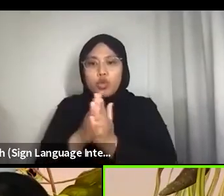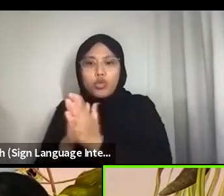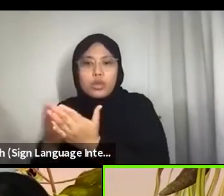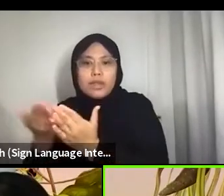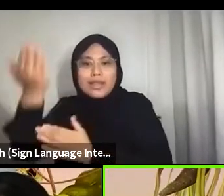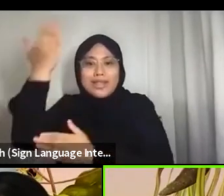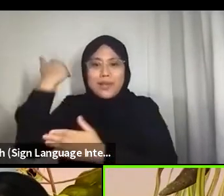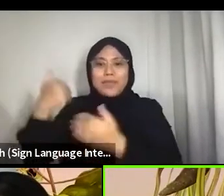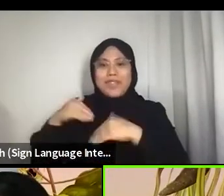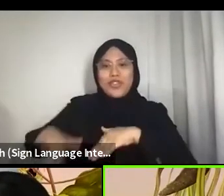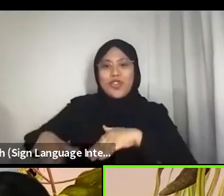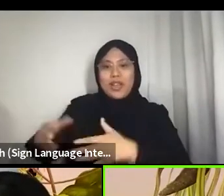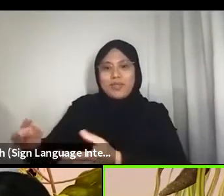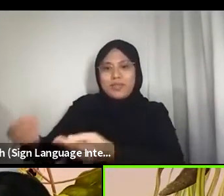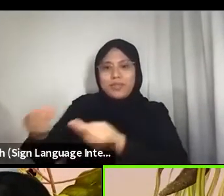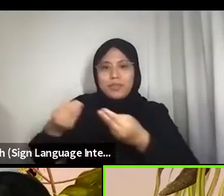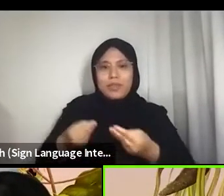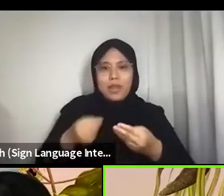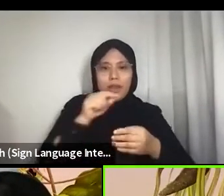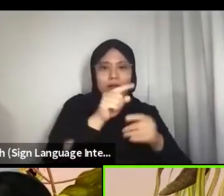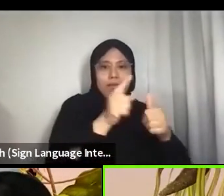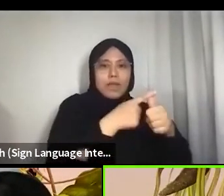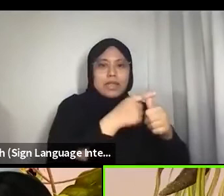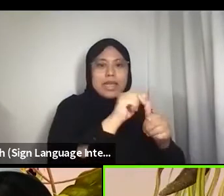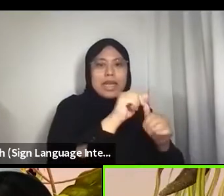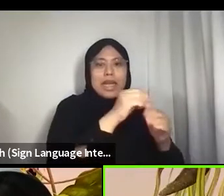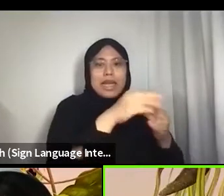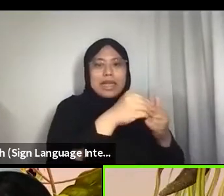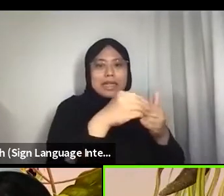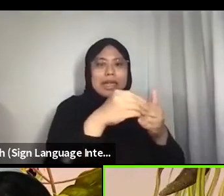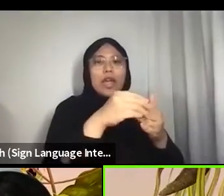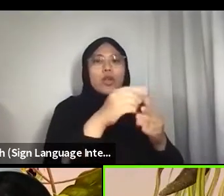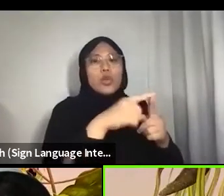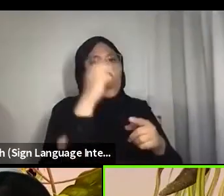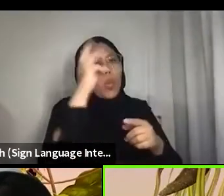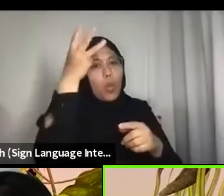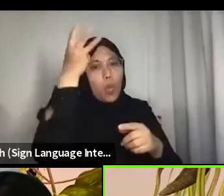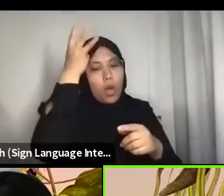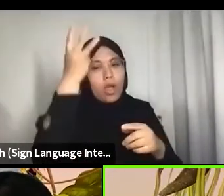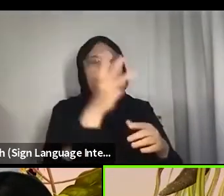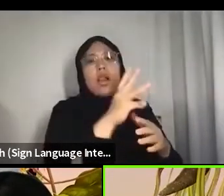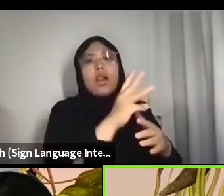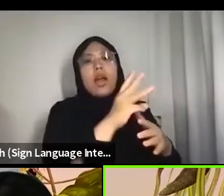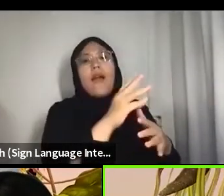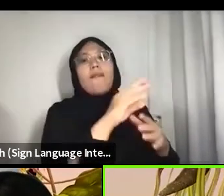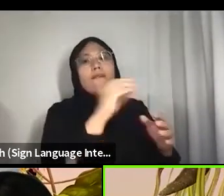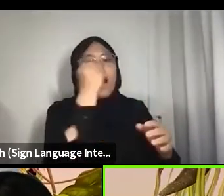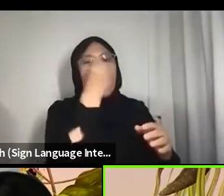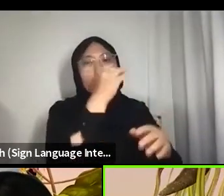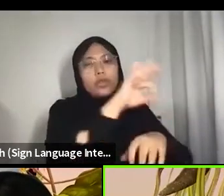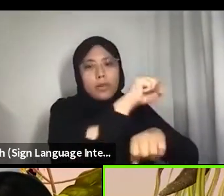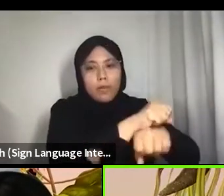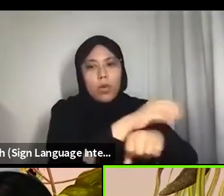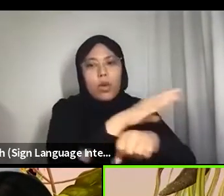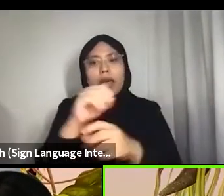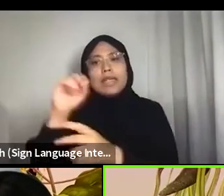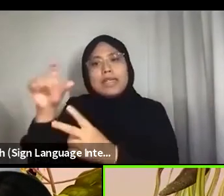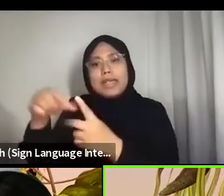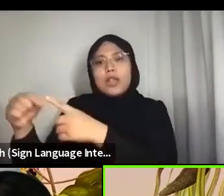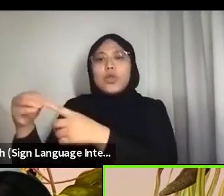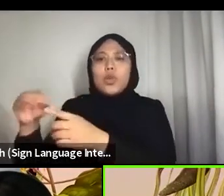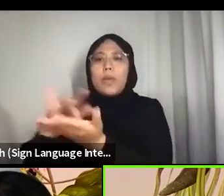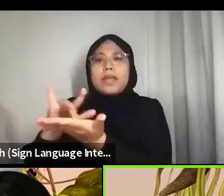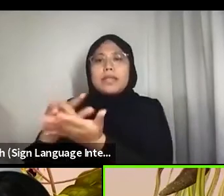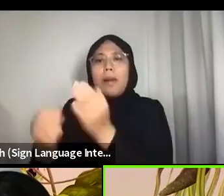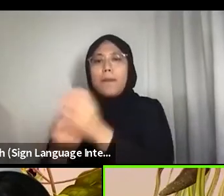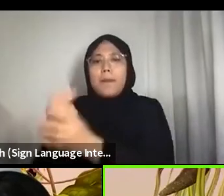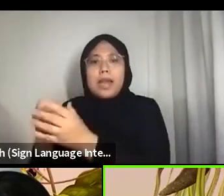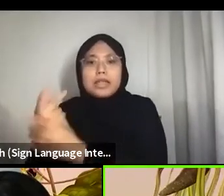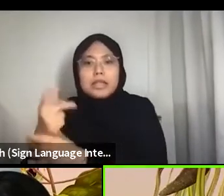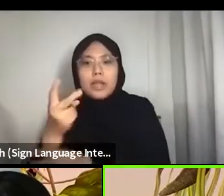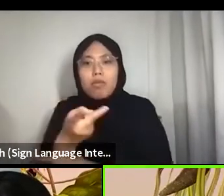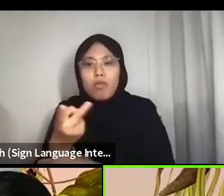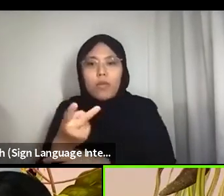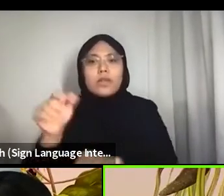A Guide to the Wildflowers of Singapore and A Guide to Medicinal Plants, scientific handbooks published by the Singapore Science Centre.